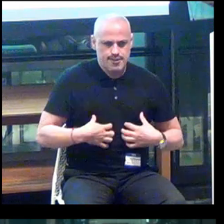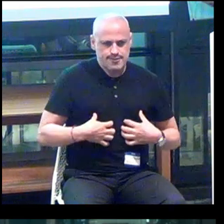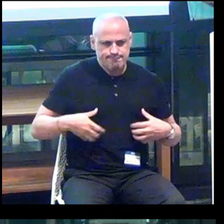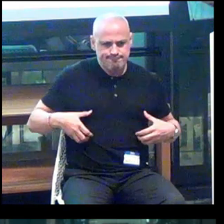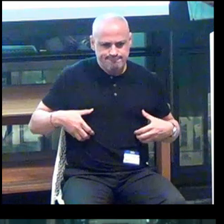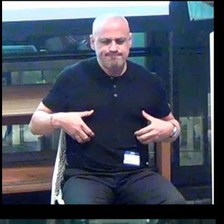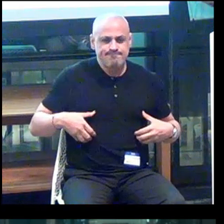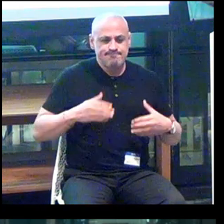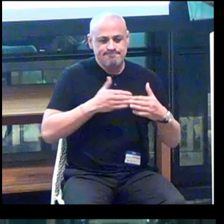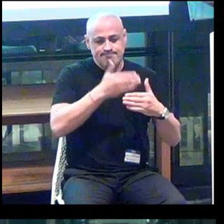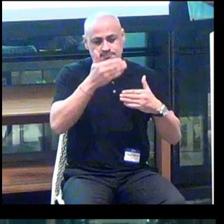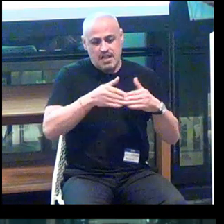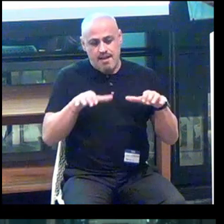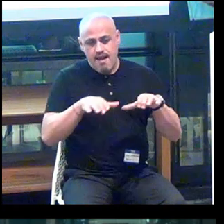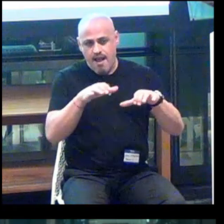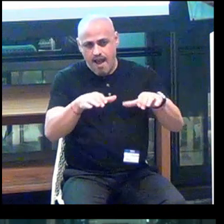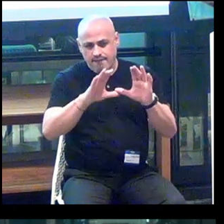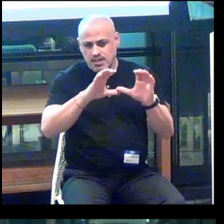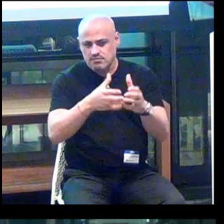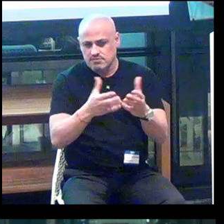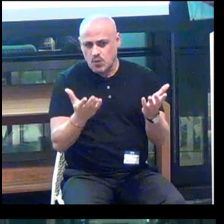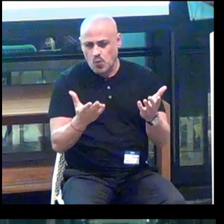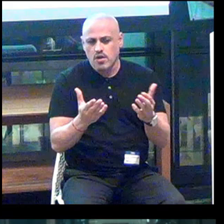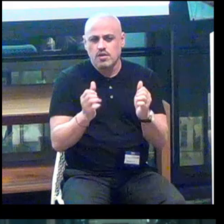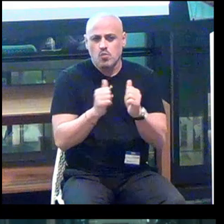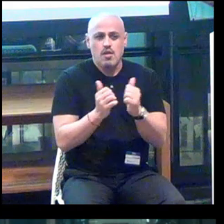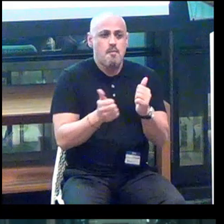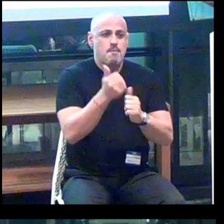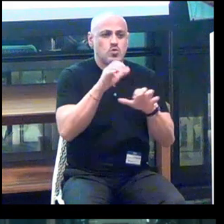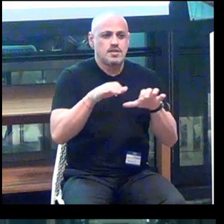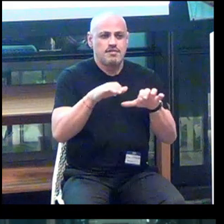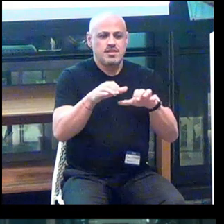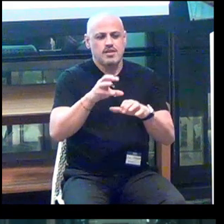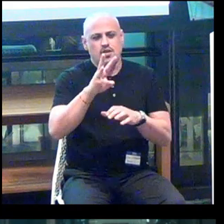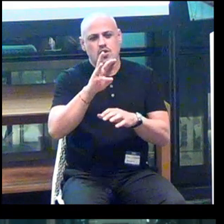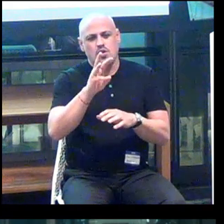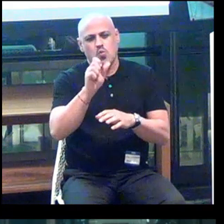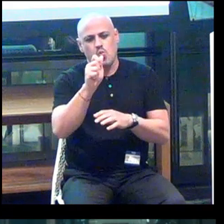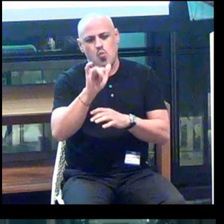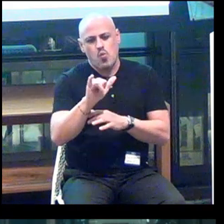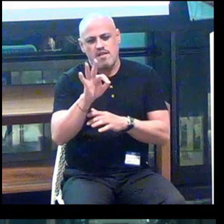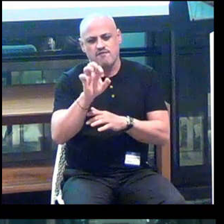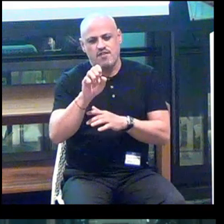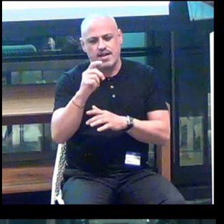The next active section, or with the most activity, is a wayfinding app, orientation